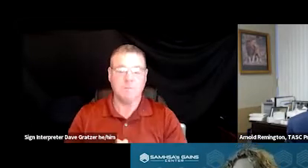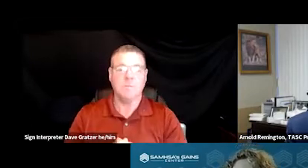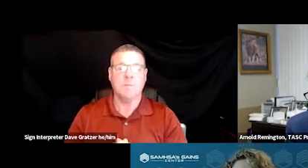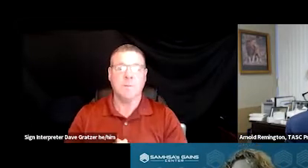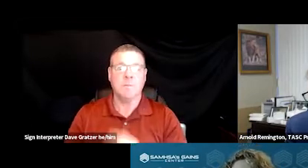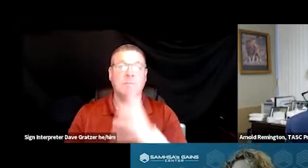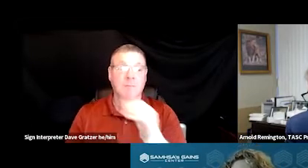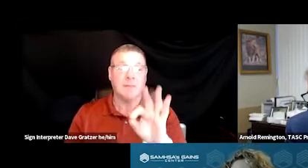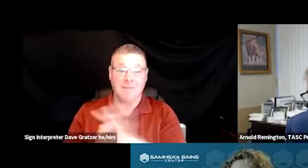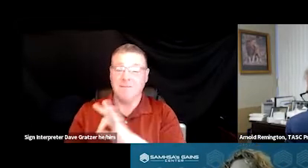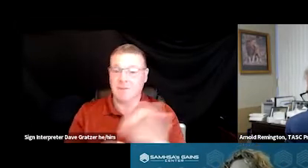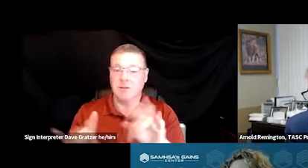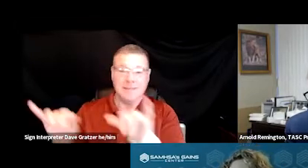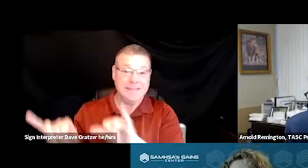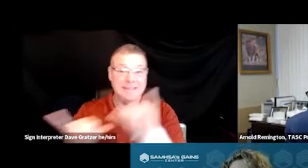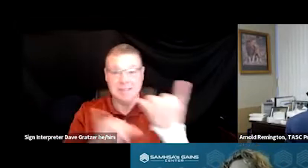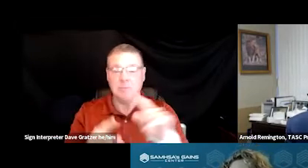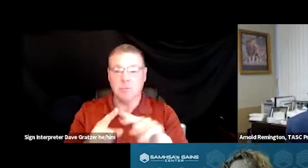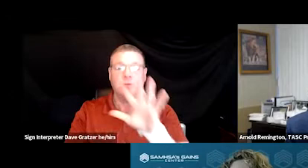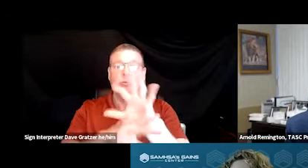very similar to a traditional board.